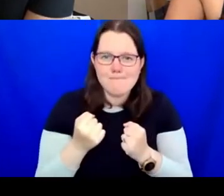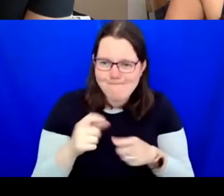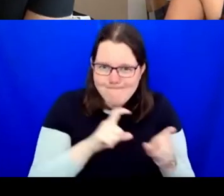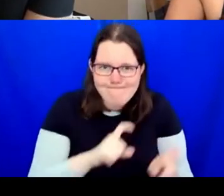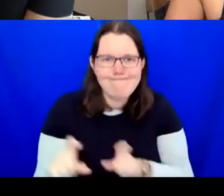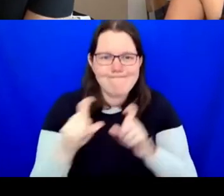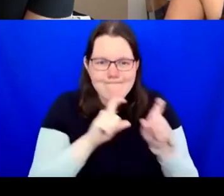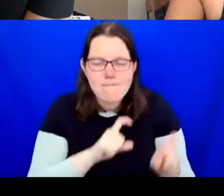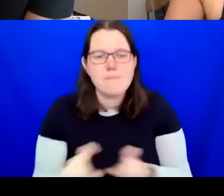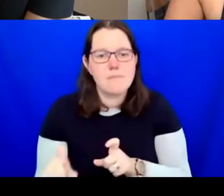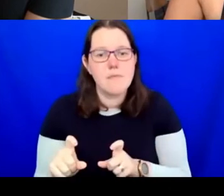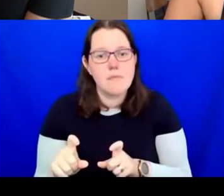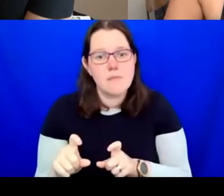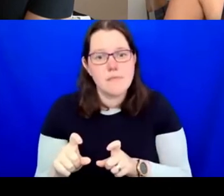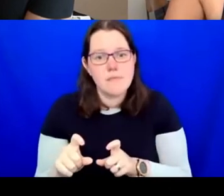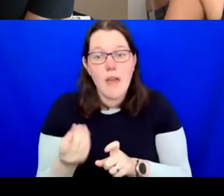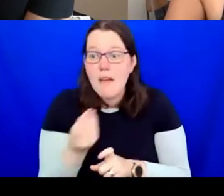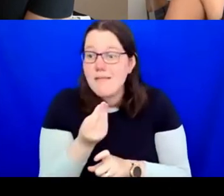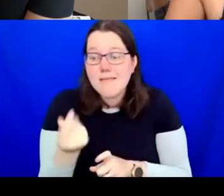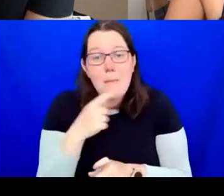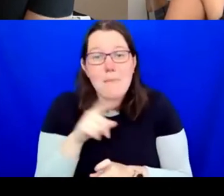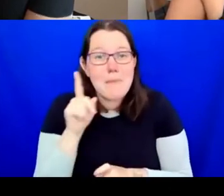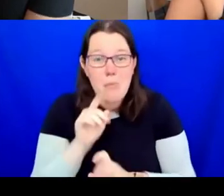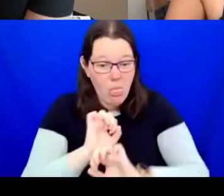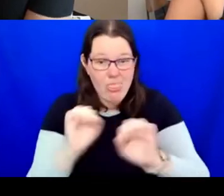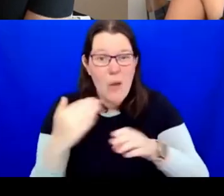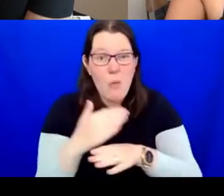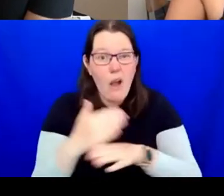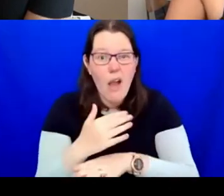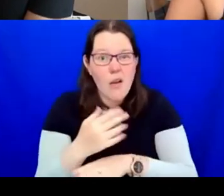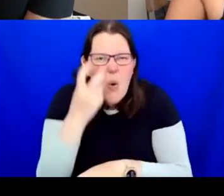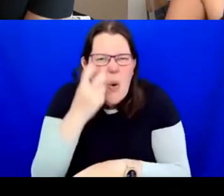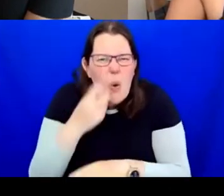some of these people whose practices are no longer relevant to have to leave institutions